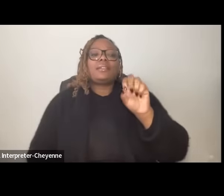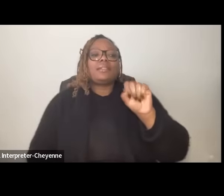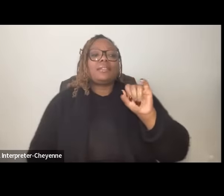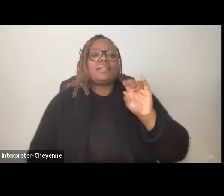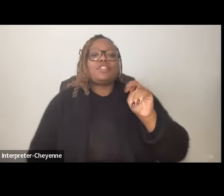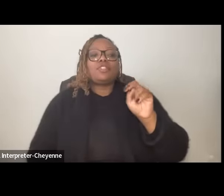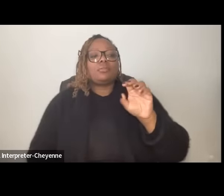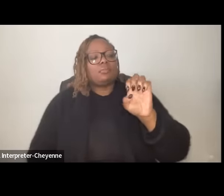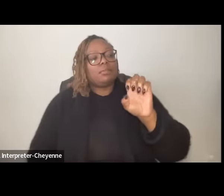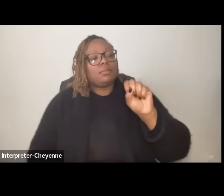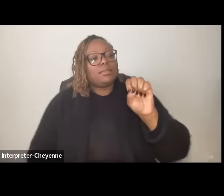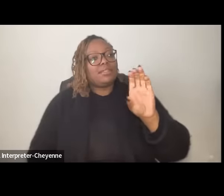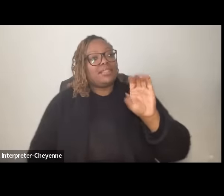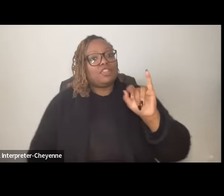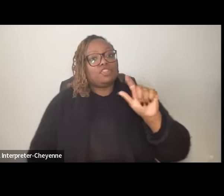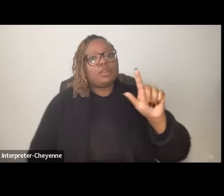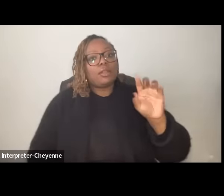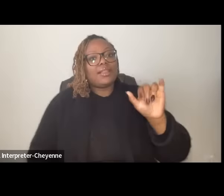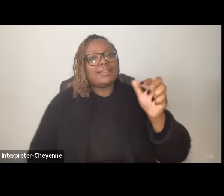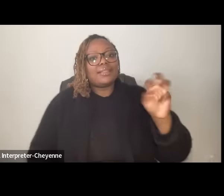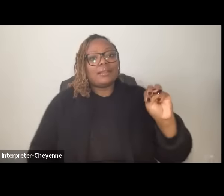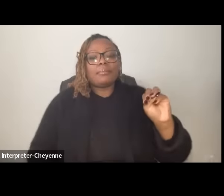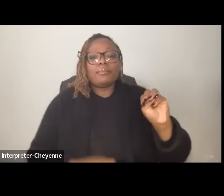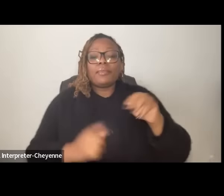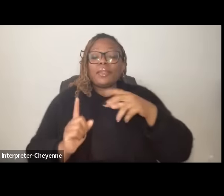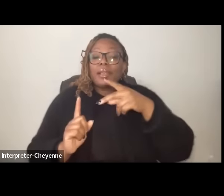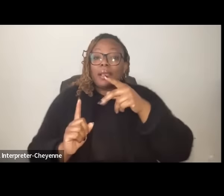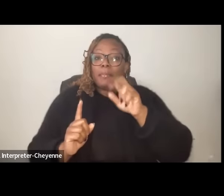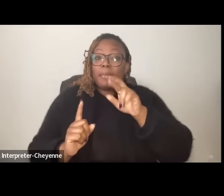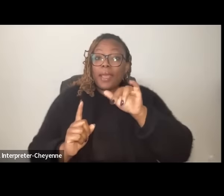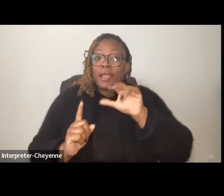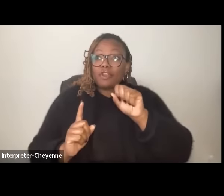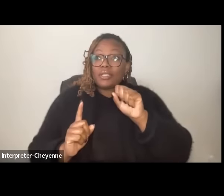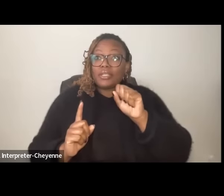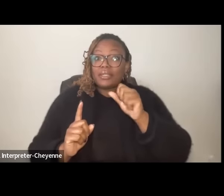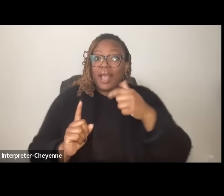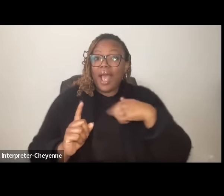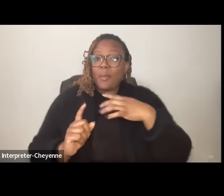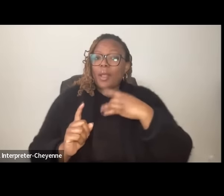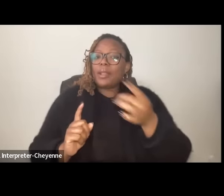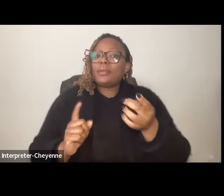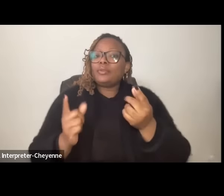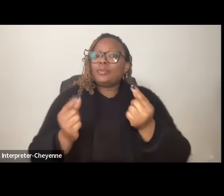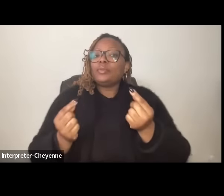think actually what I what I'd like to do Paris if you'll allow me um which it it partly answers your